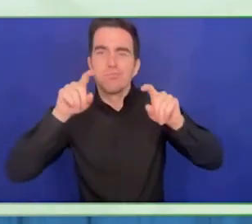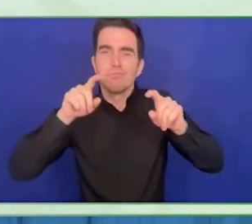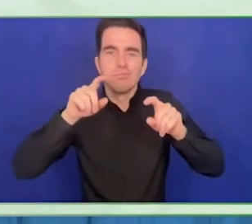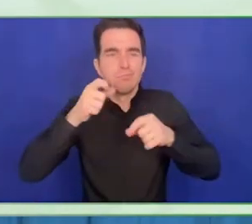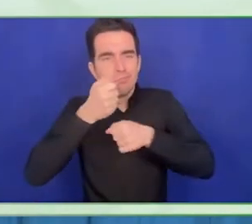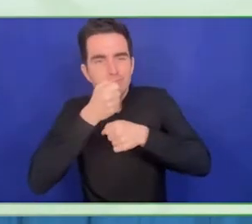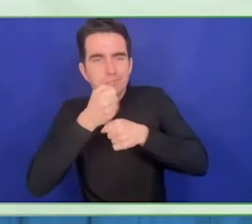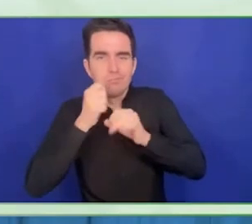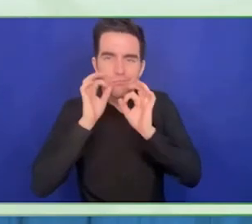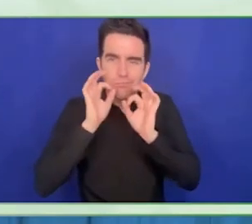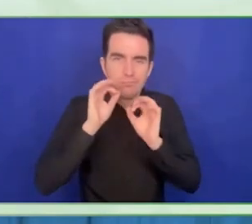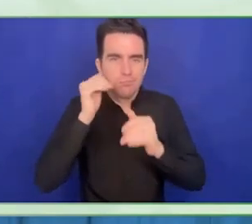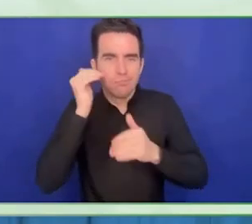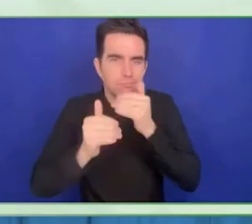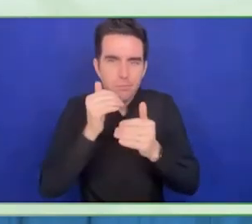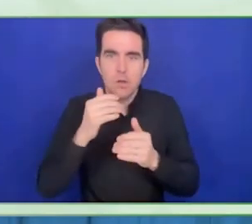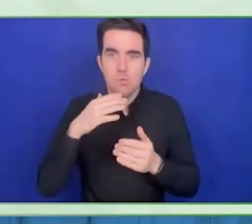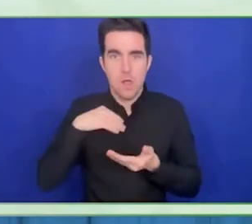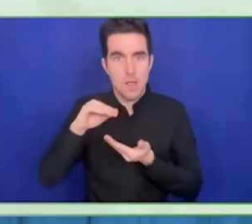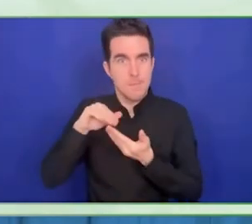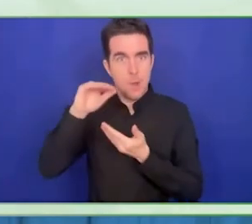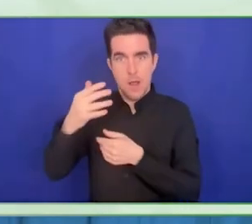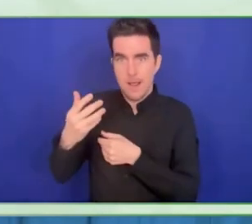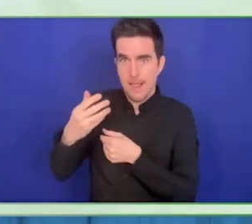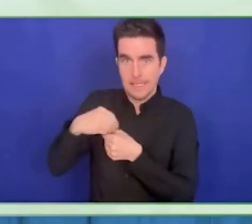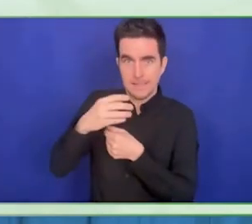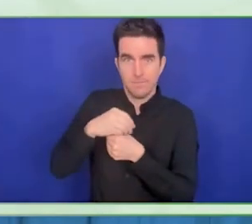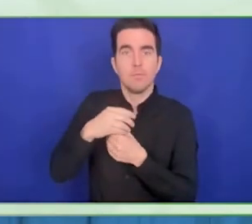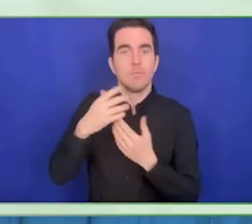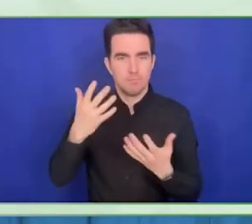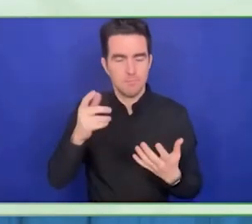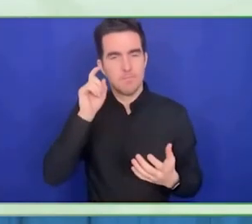It is good and important for innovation.